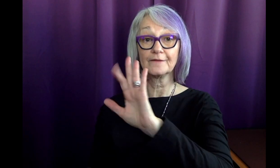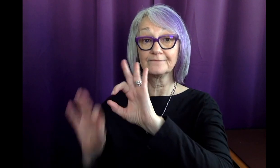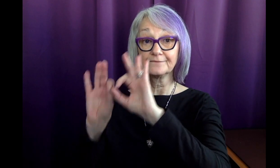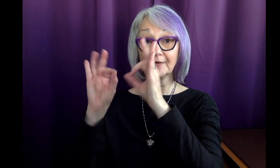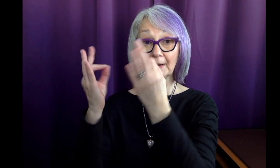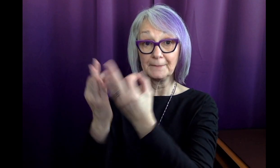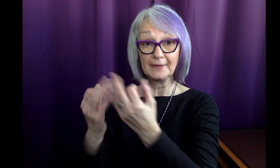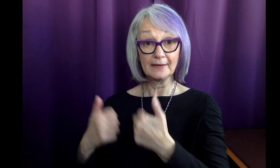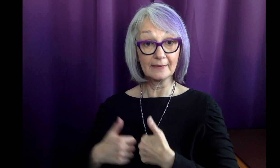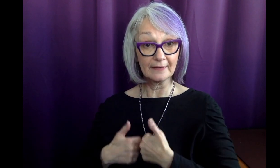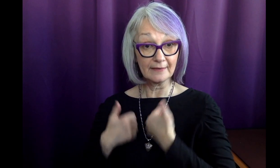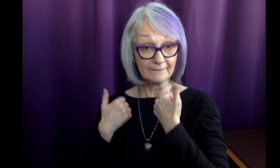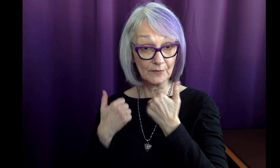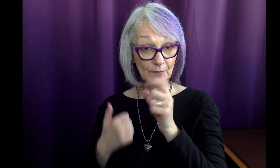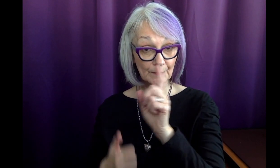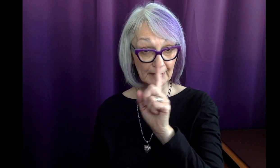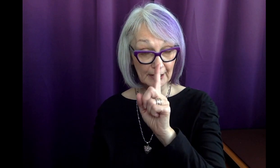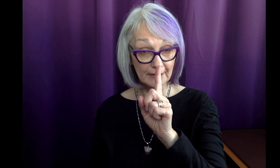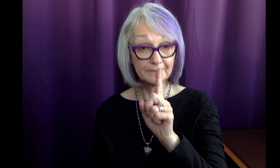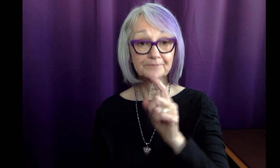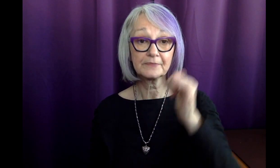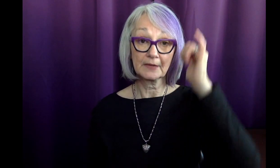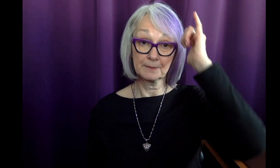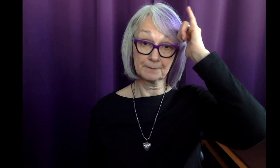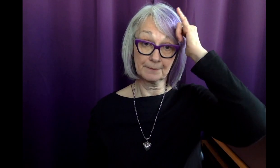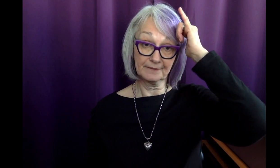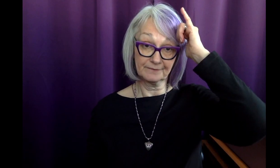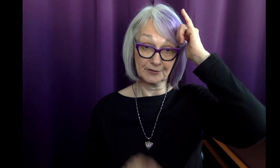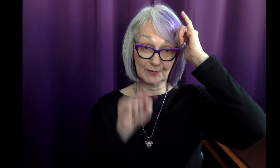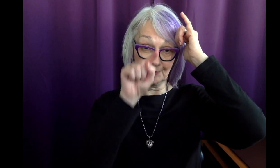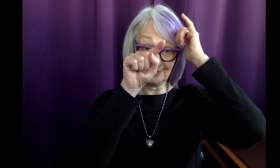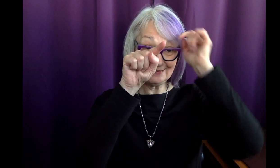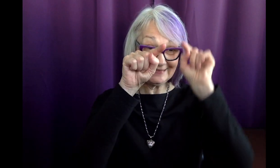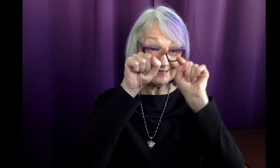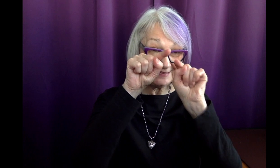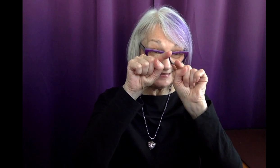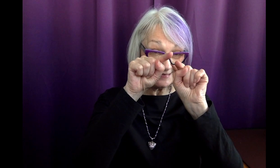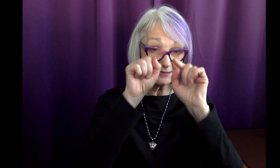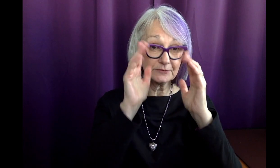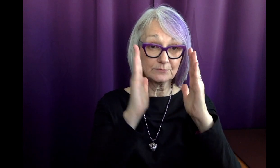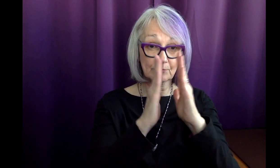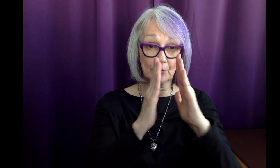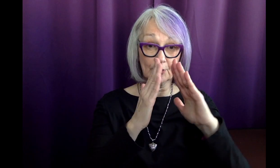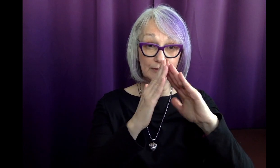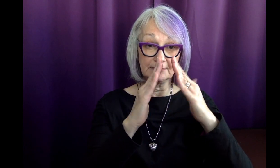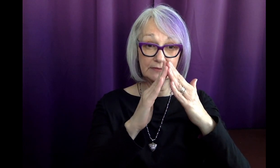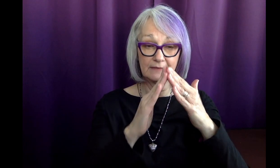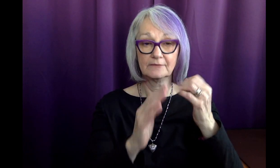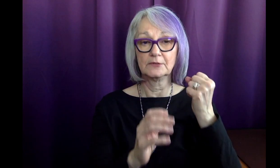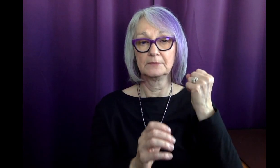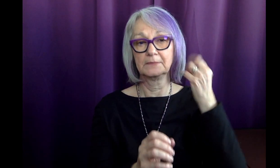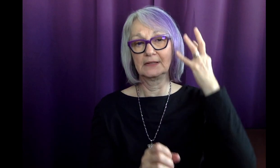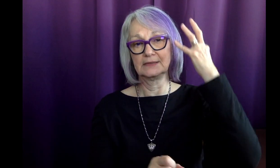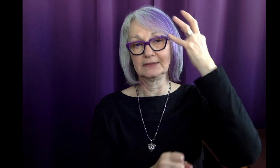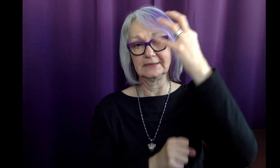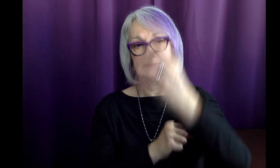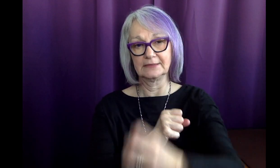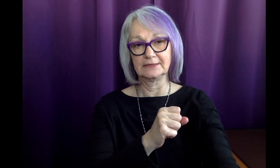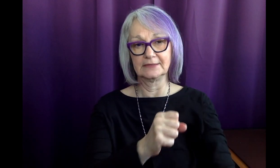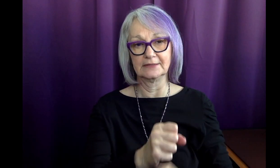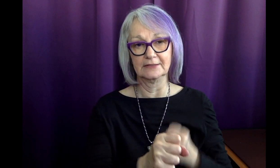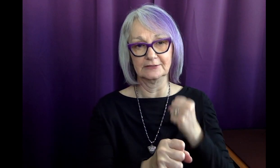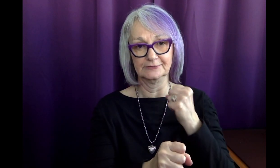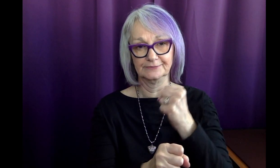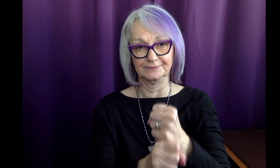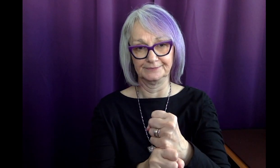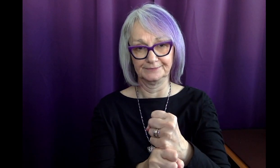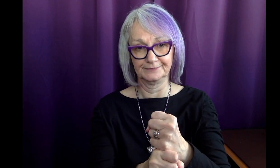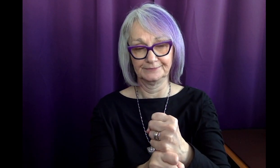Her family lived in a small town south of Buffalo NY for many years